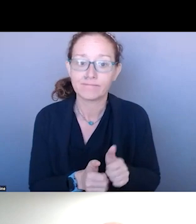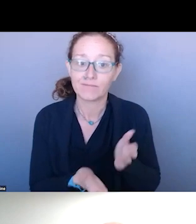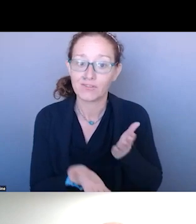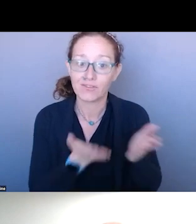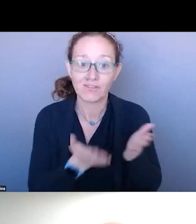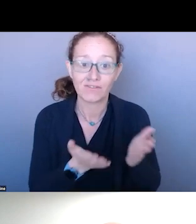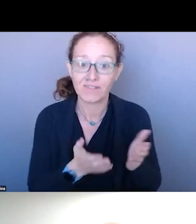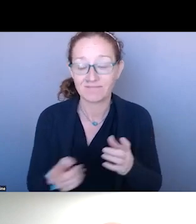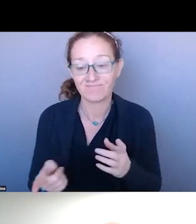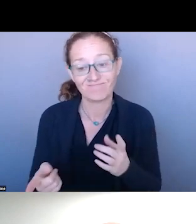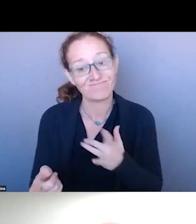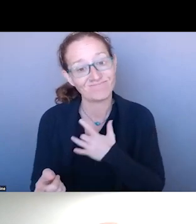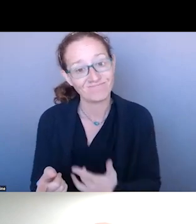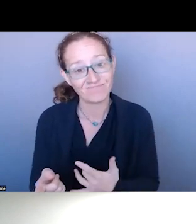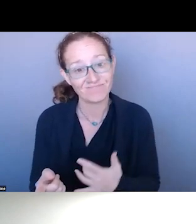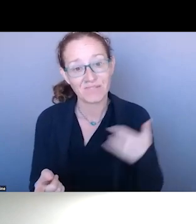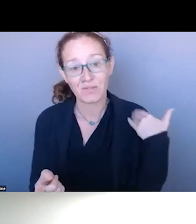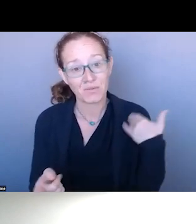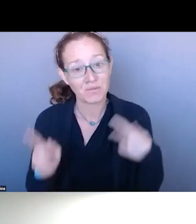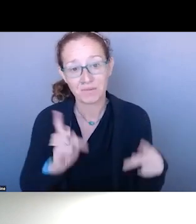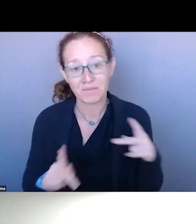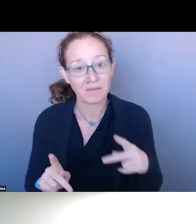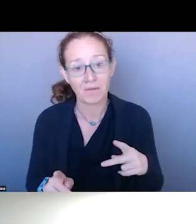YOUTH WITH GETTING OUT THE WORD ON AVAILABILITY.